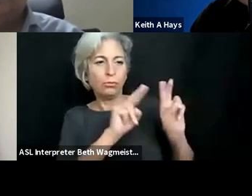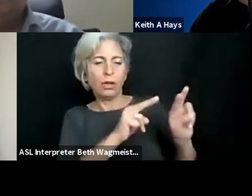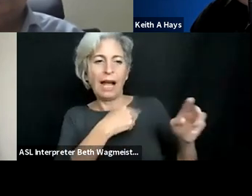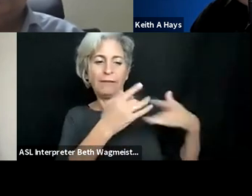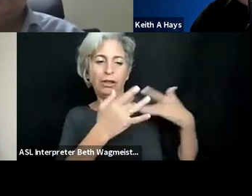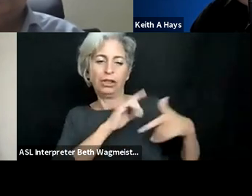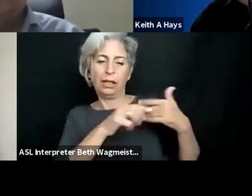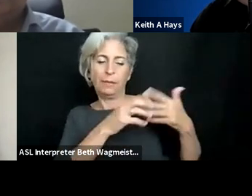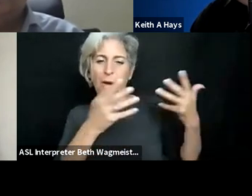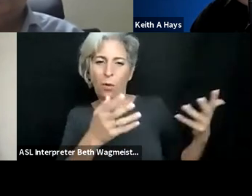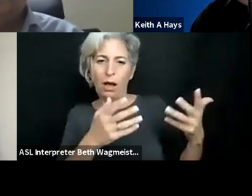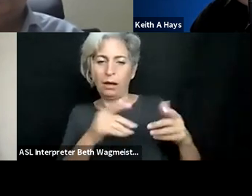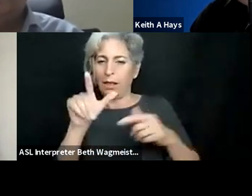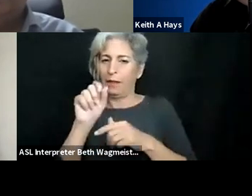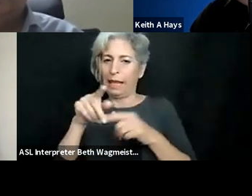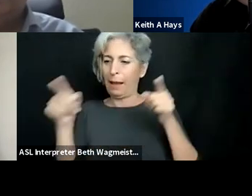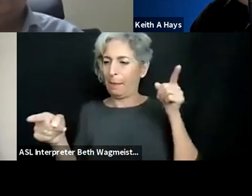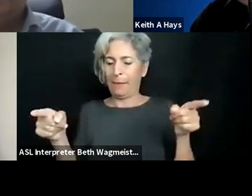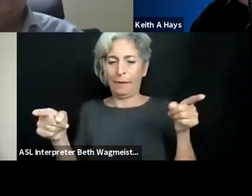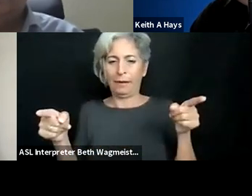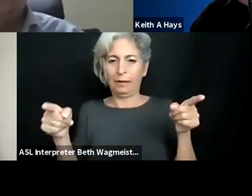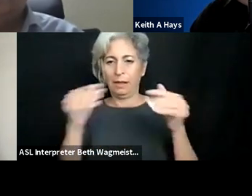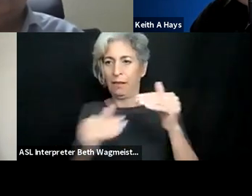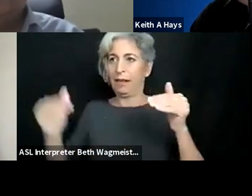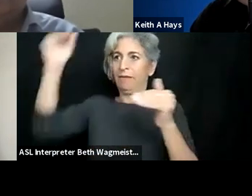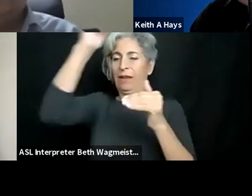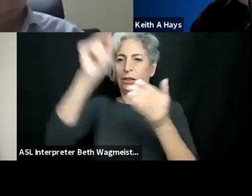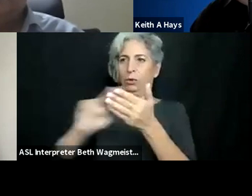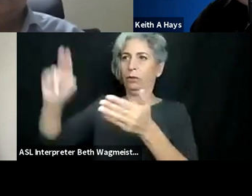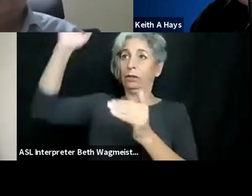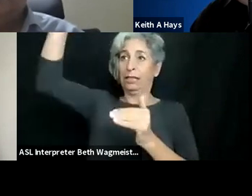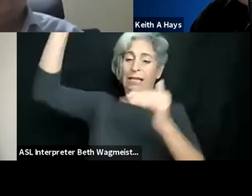sensory barriers to solving cognitive barriers. On the other hand, I